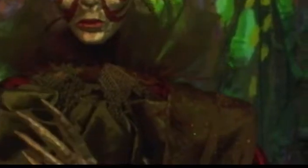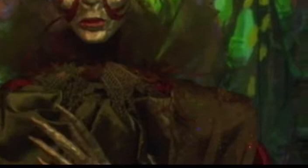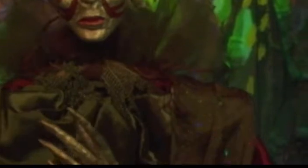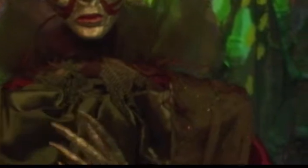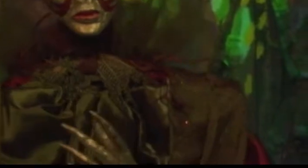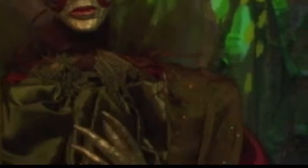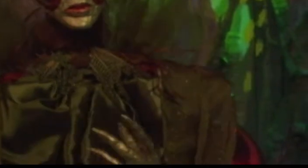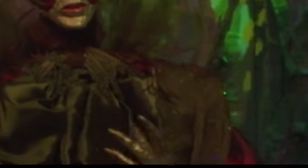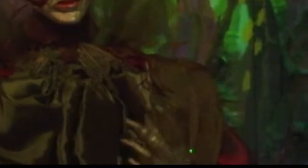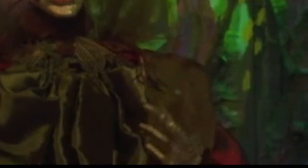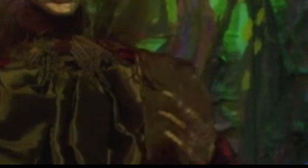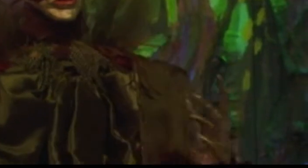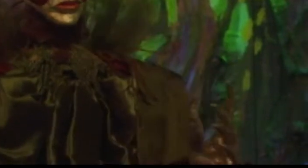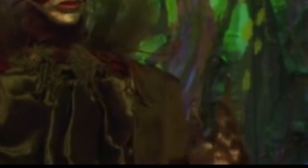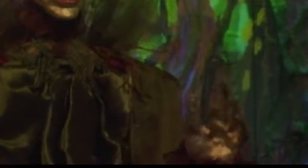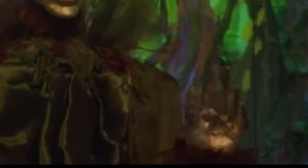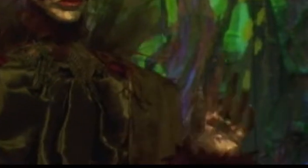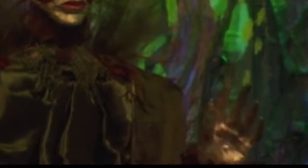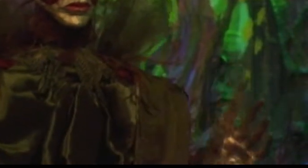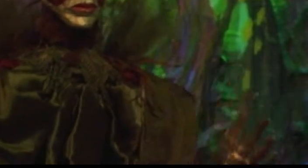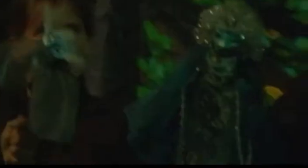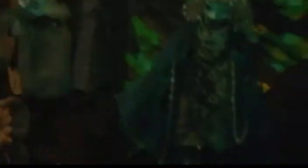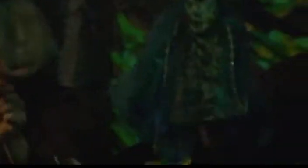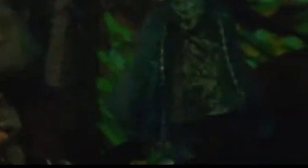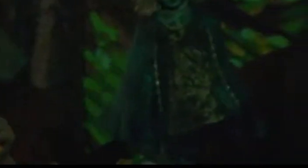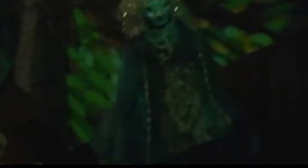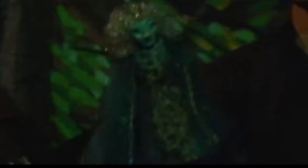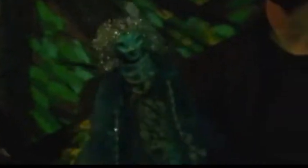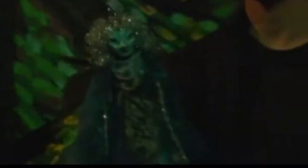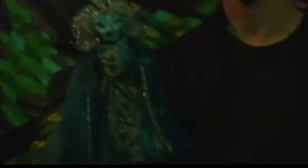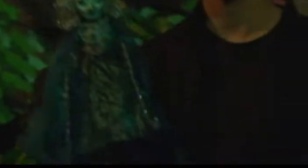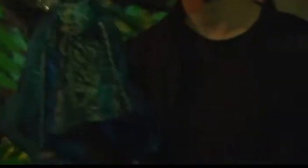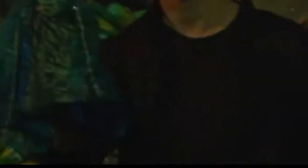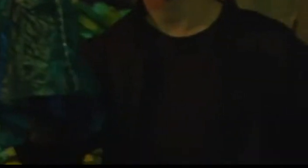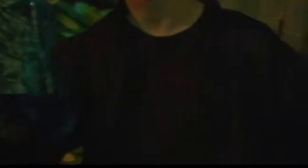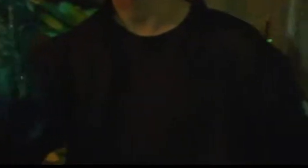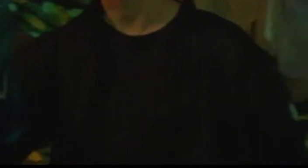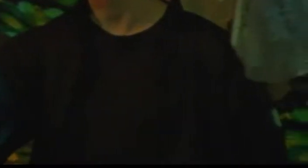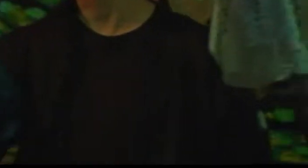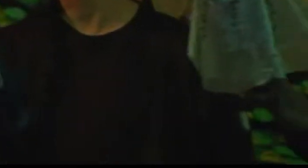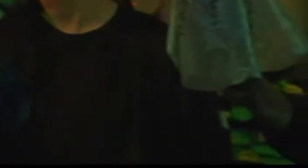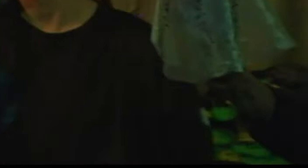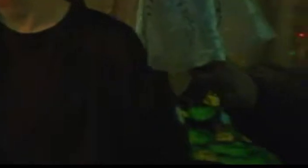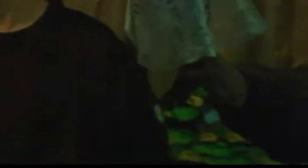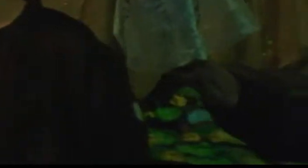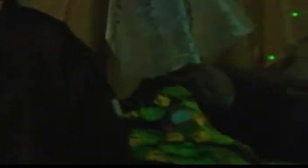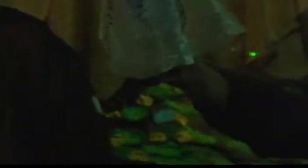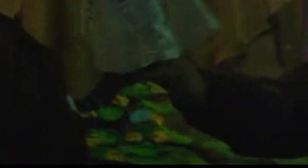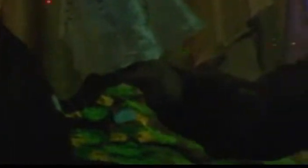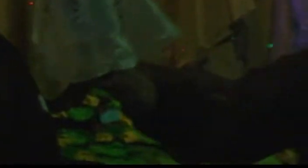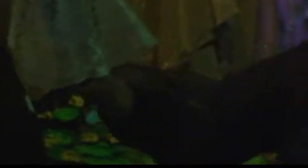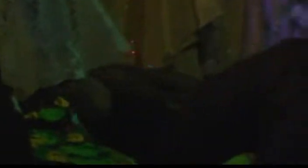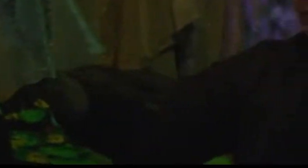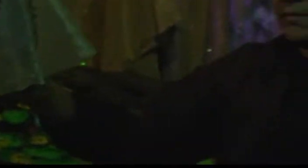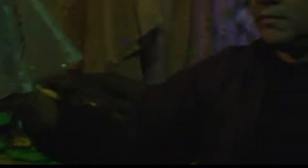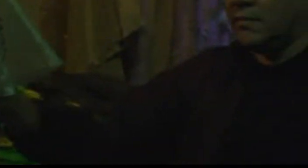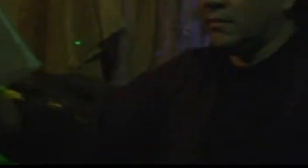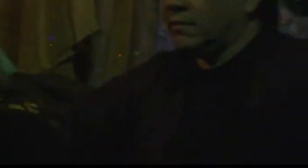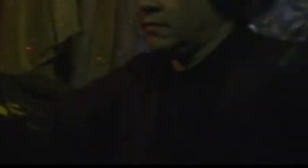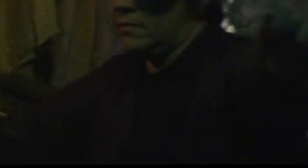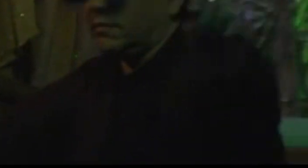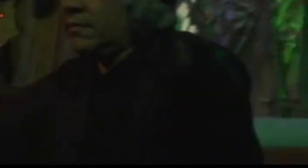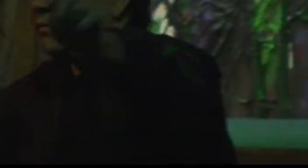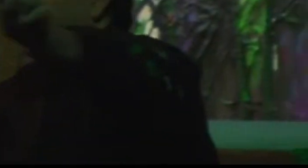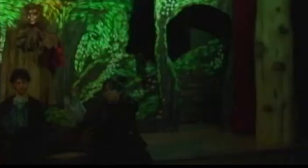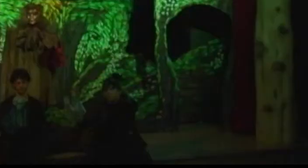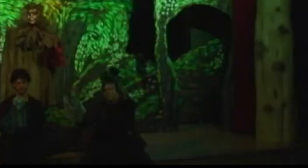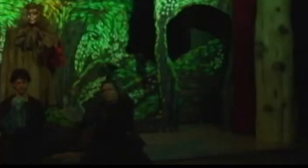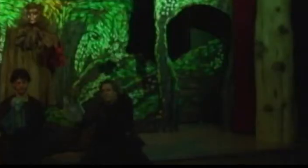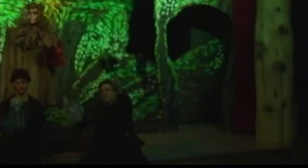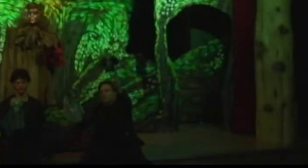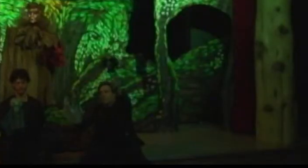Lulla, lulla,lullaby; lulla, lulla, lullaby;